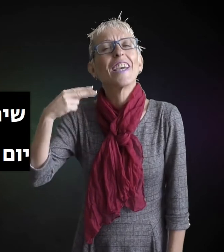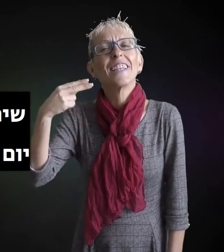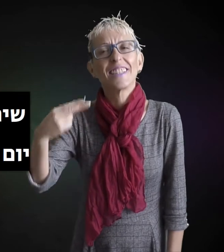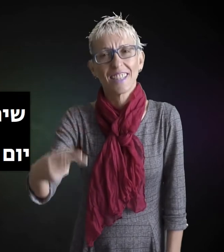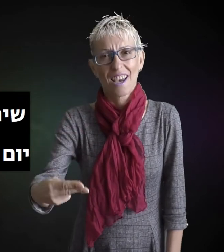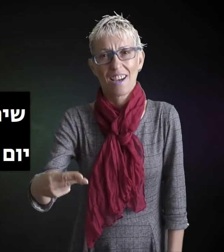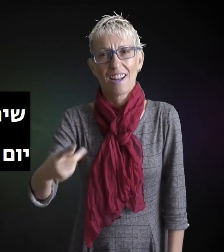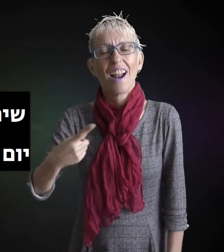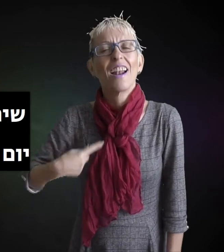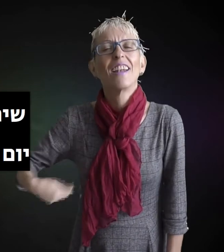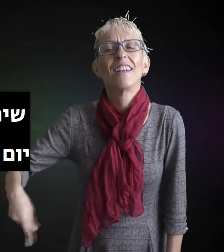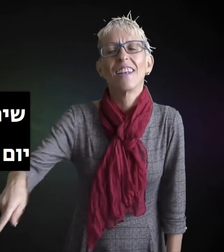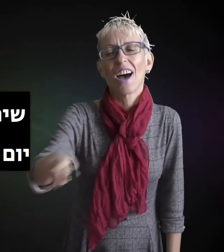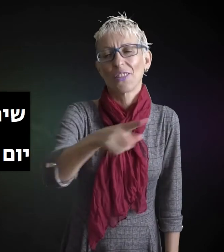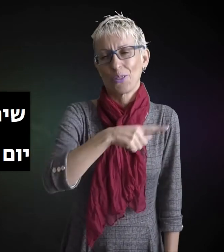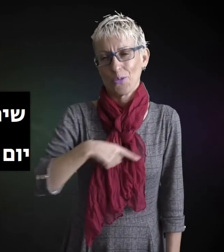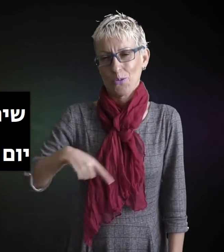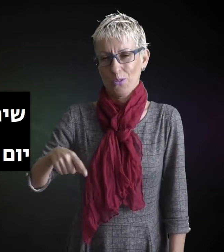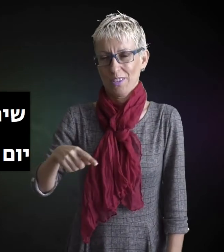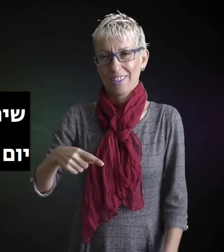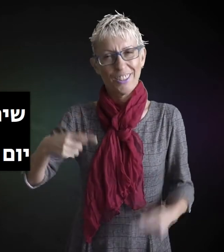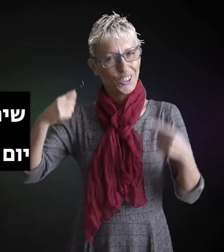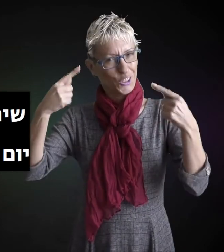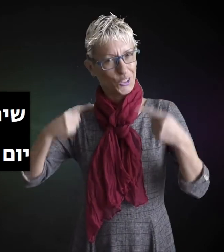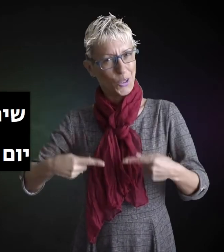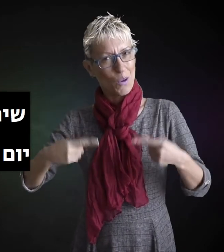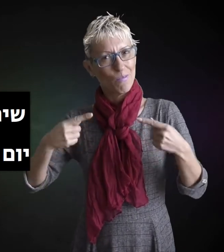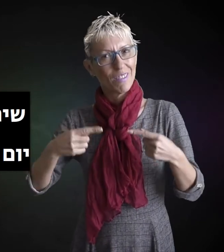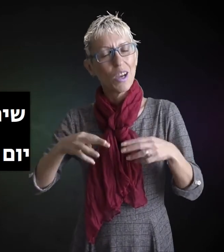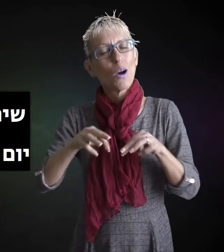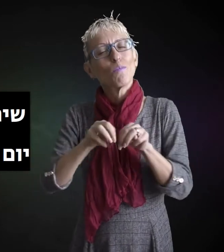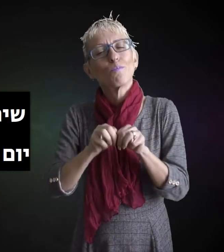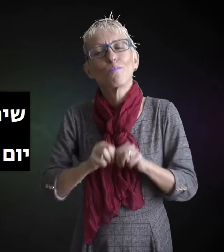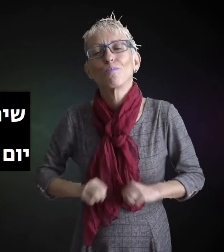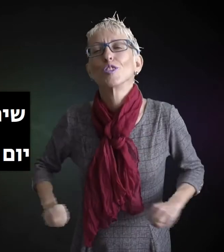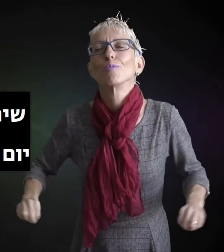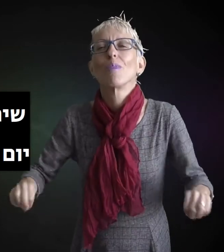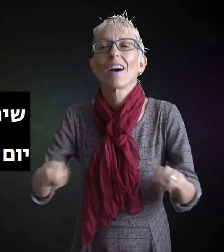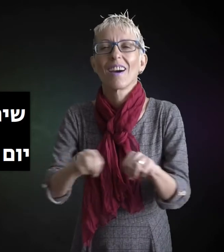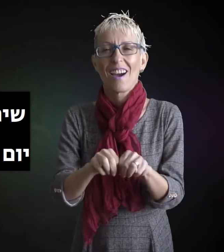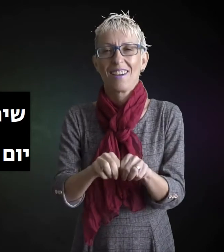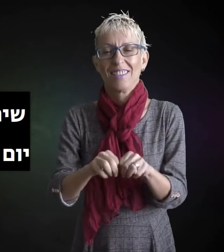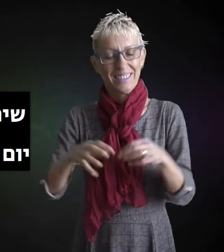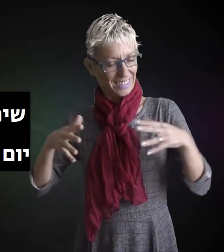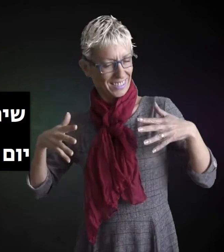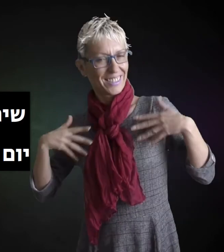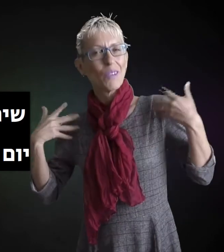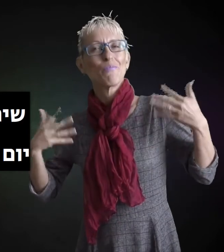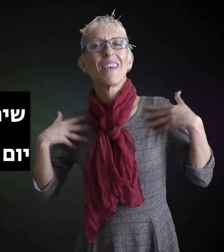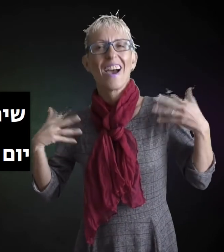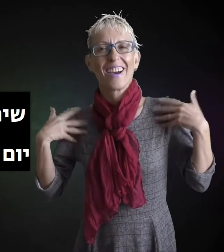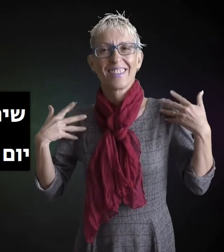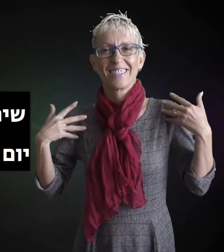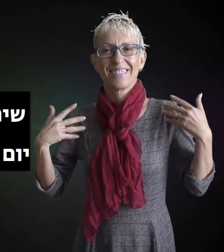we all have a happy family day